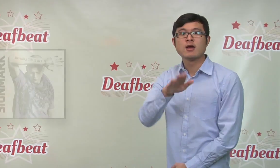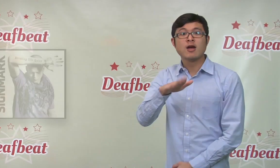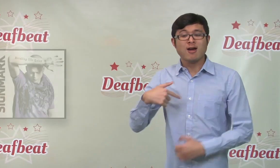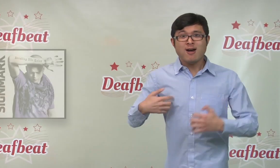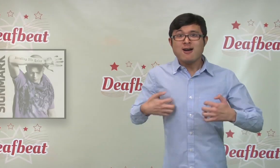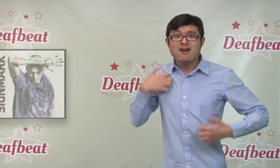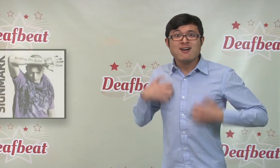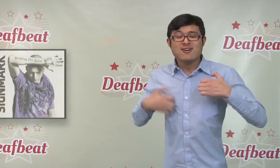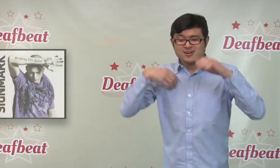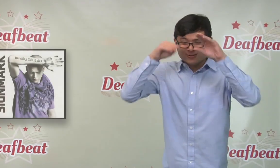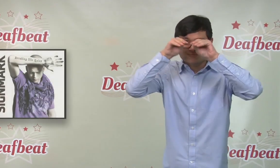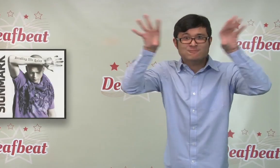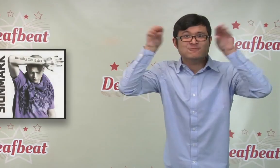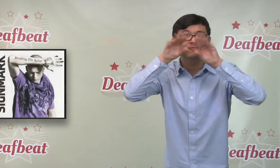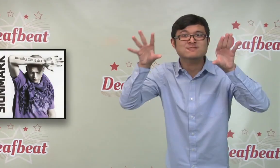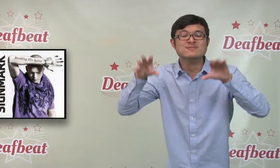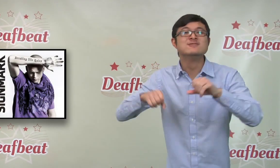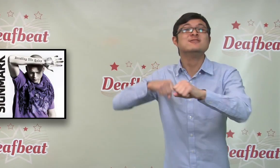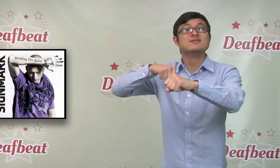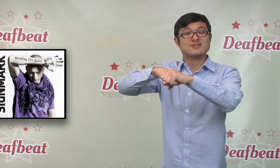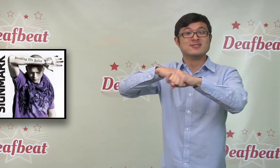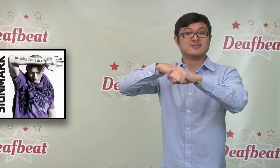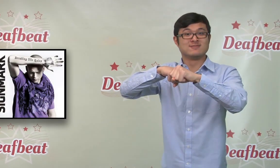Here’s todays’ report.